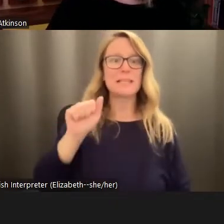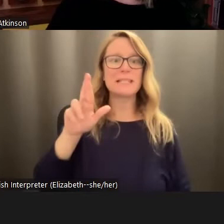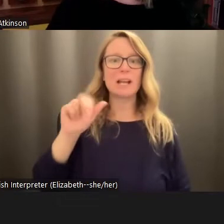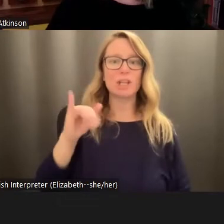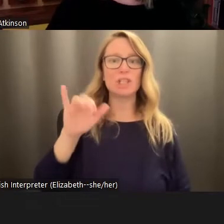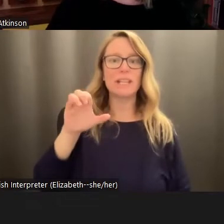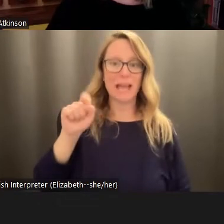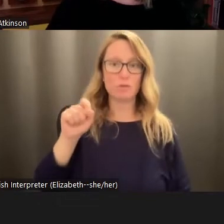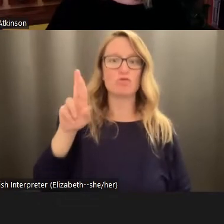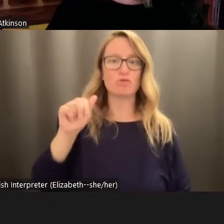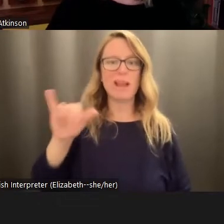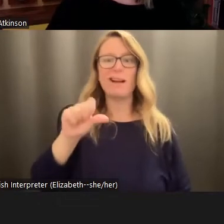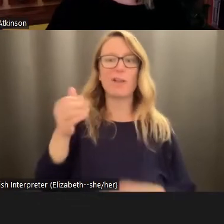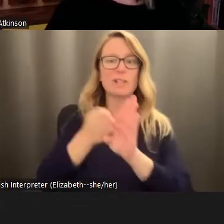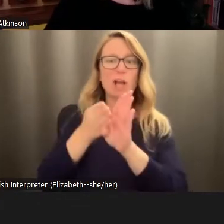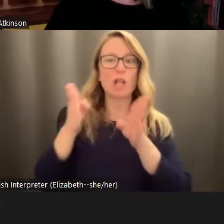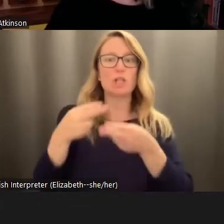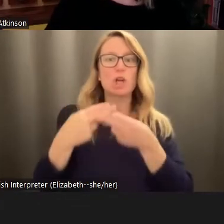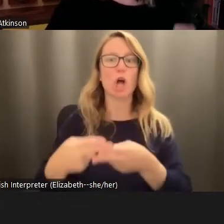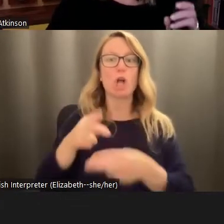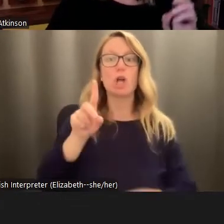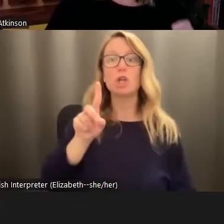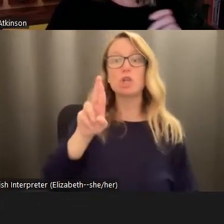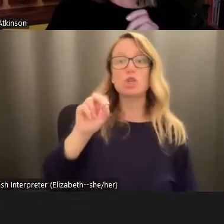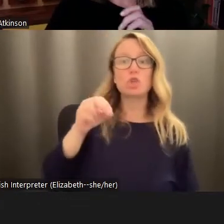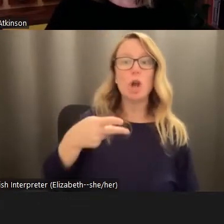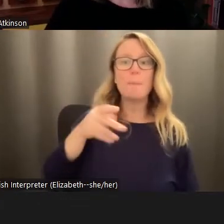psychologists call the drop in the budget, a drop in the bucket